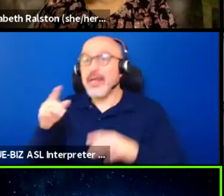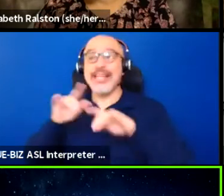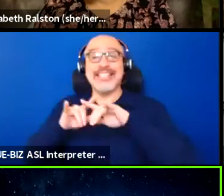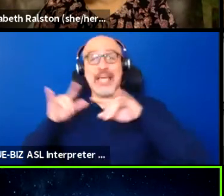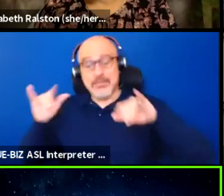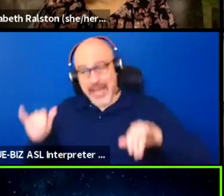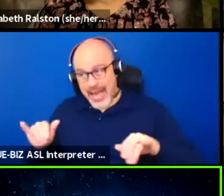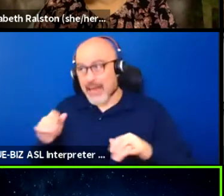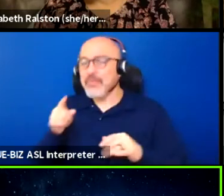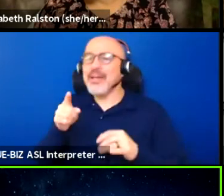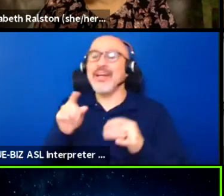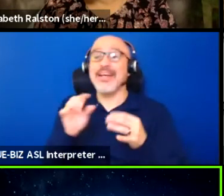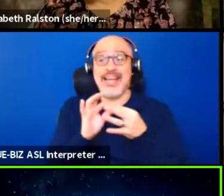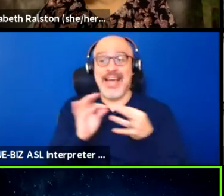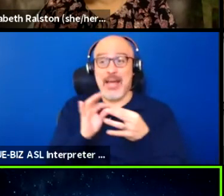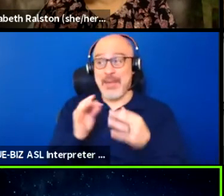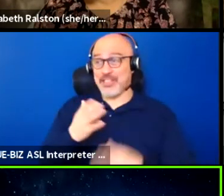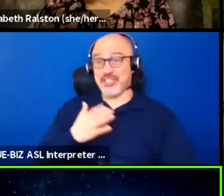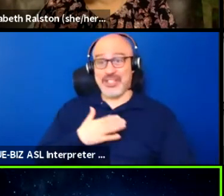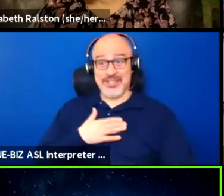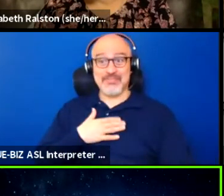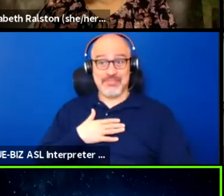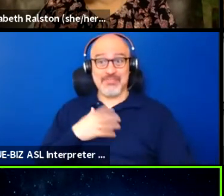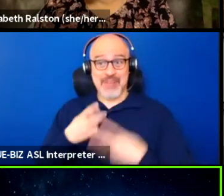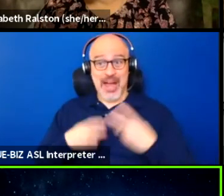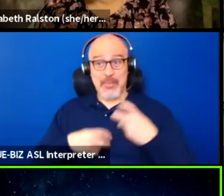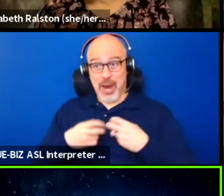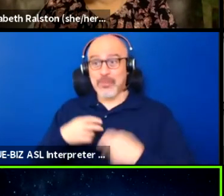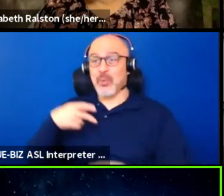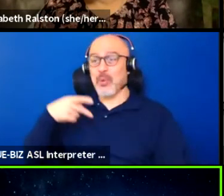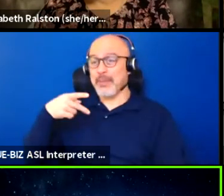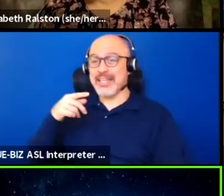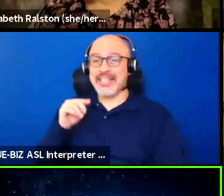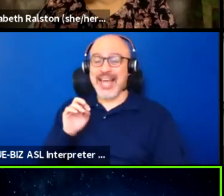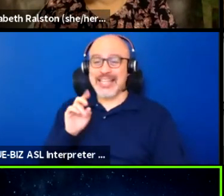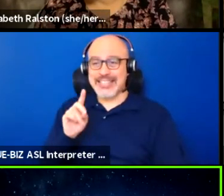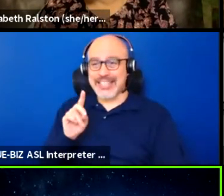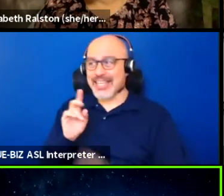about the issues that I have with PTSD and people being too close to me,